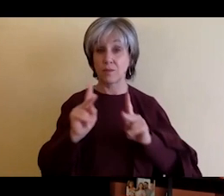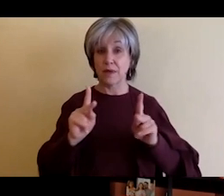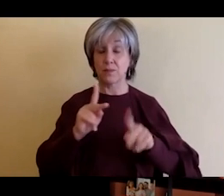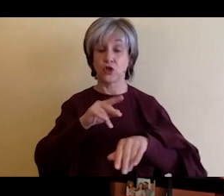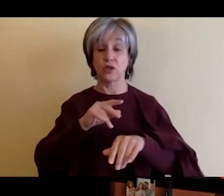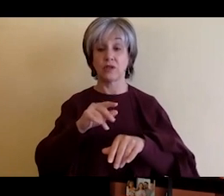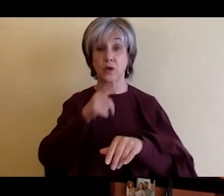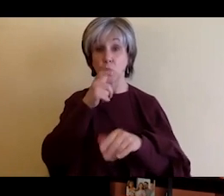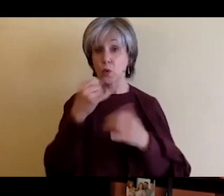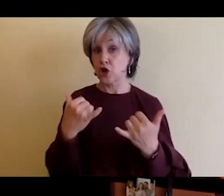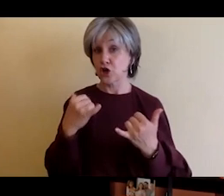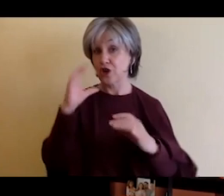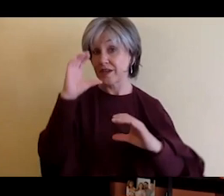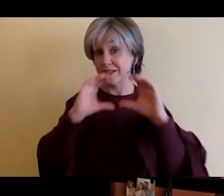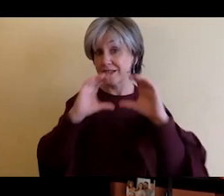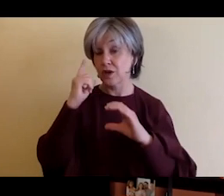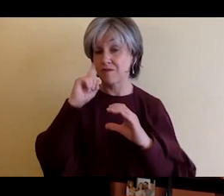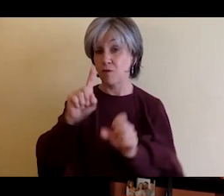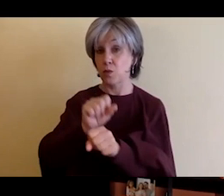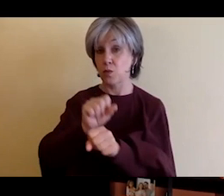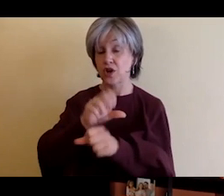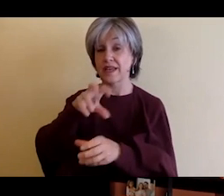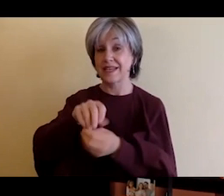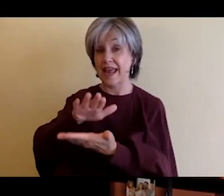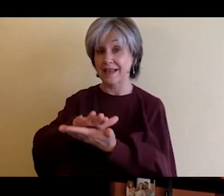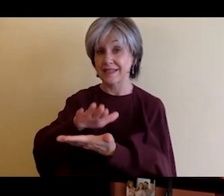Yeah absolutely, I think um